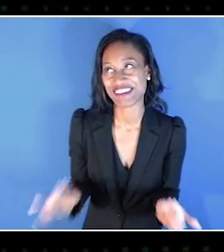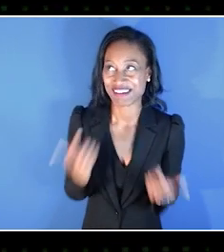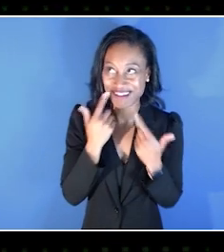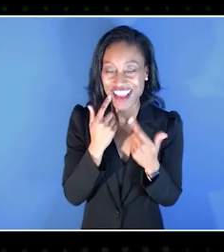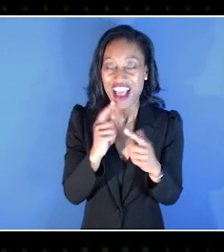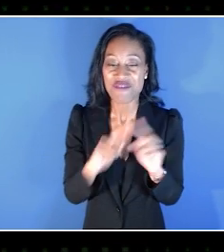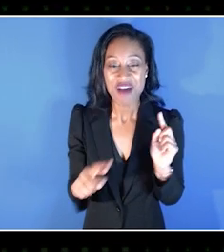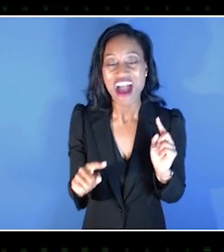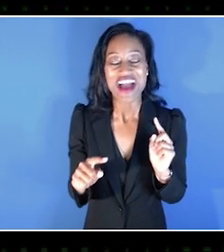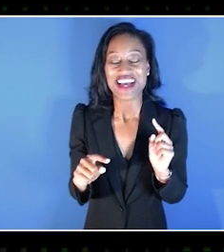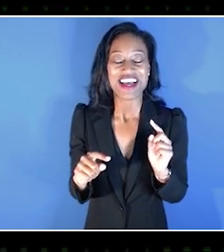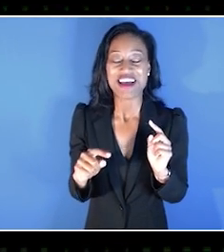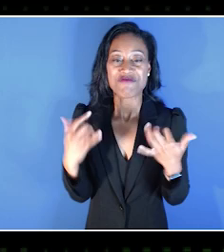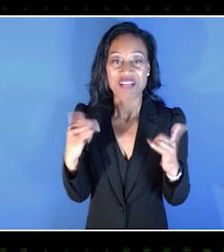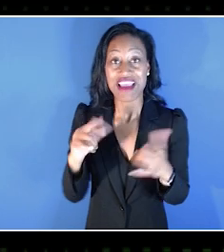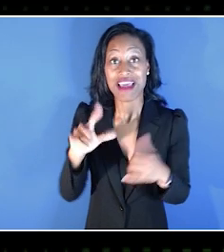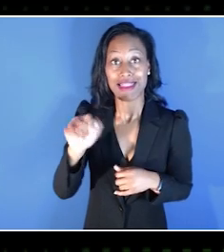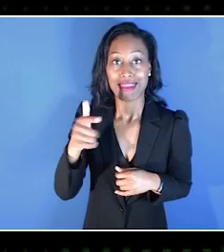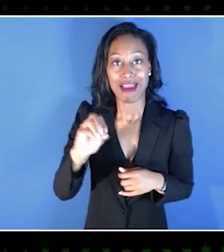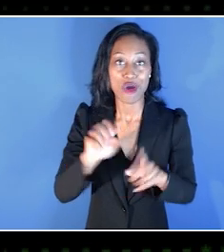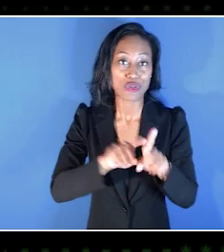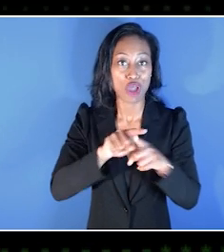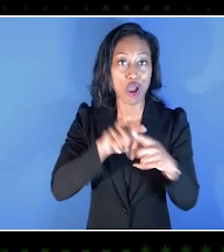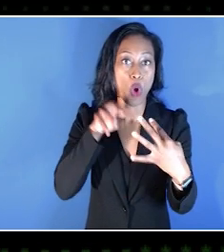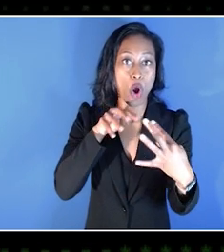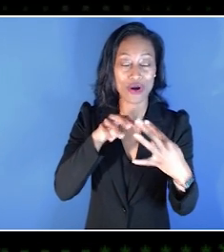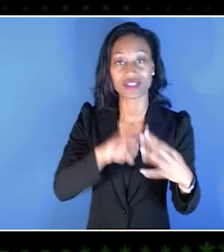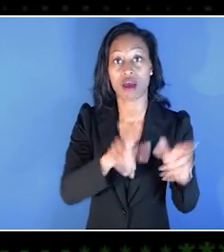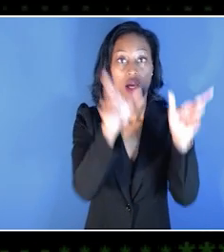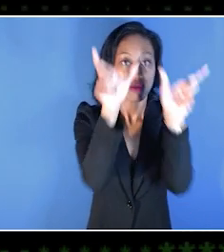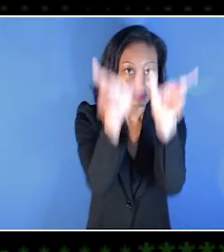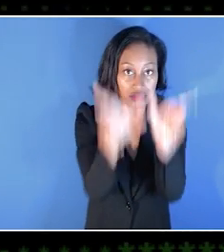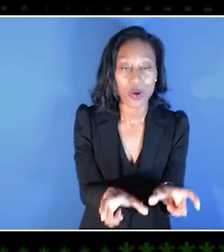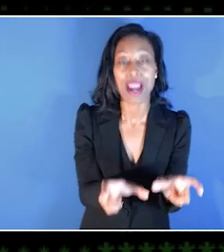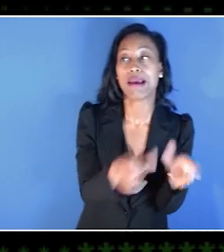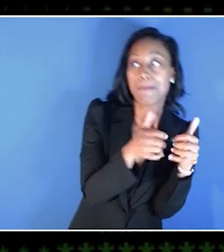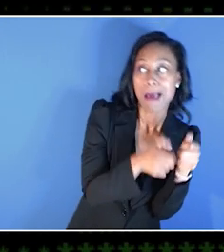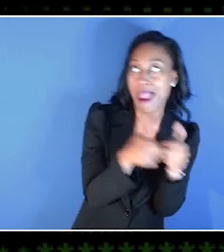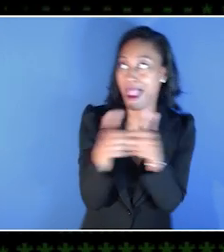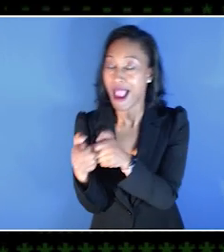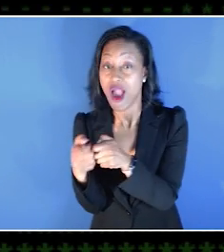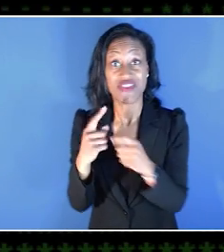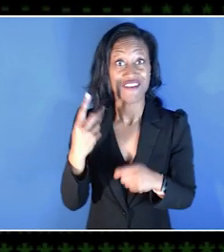that little, playing Lego Star Wars on the screen side by side. But then years later, here we are,